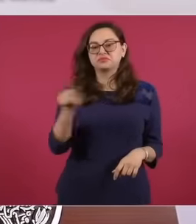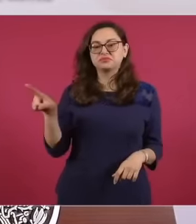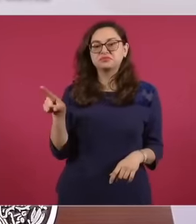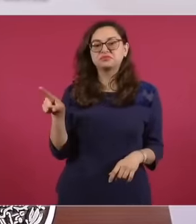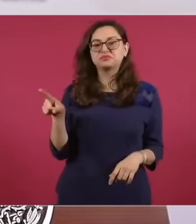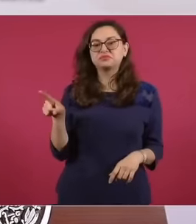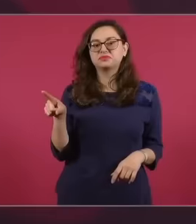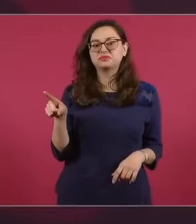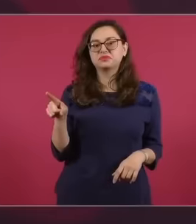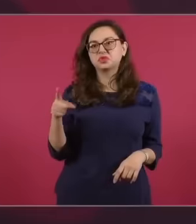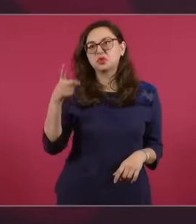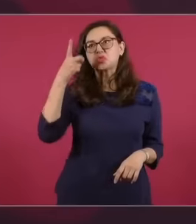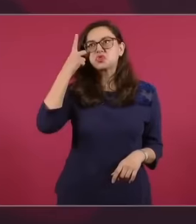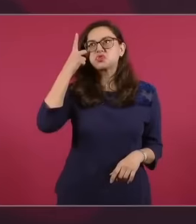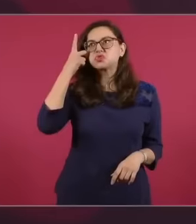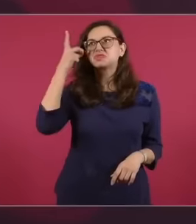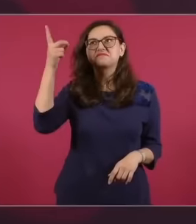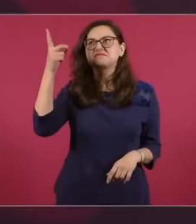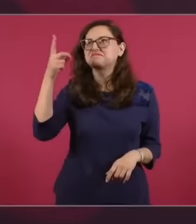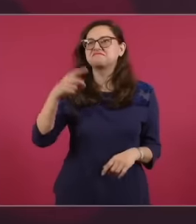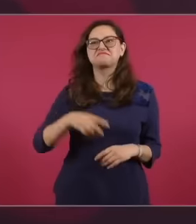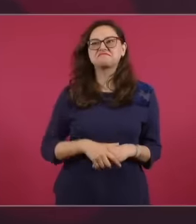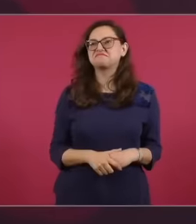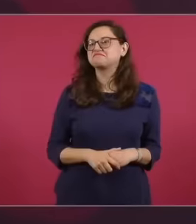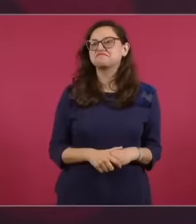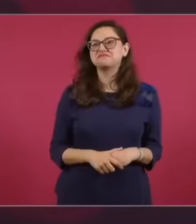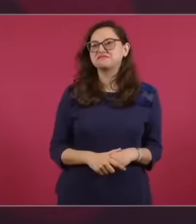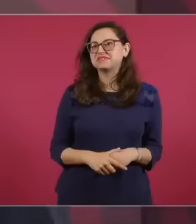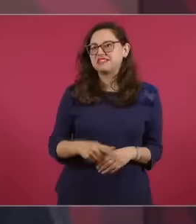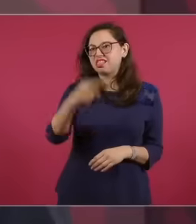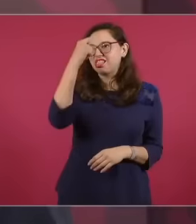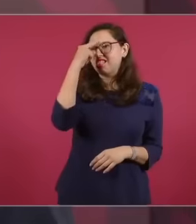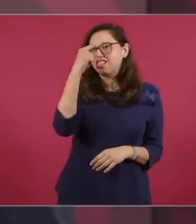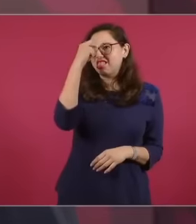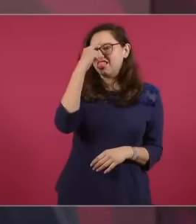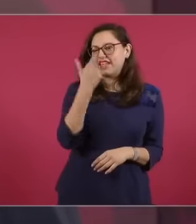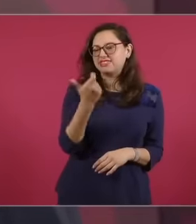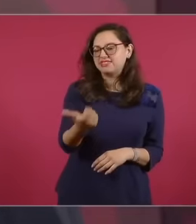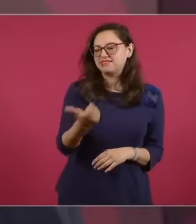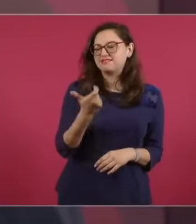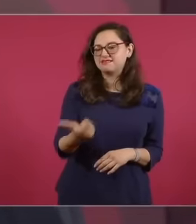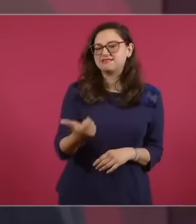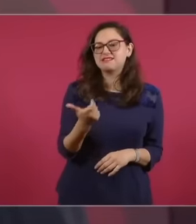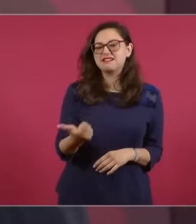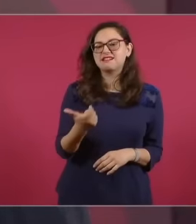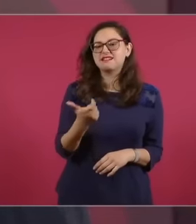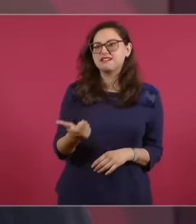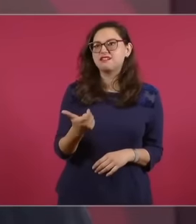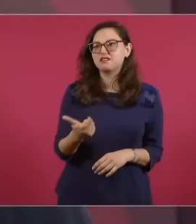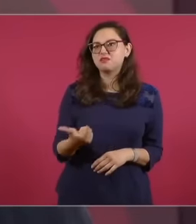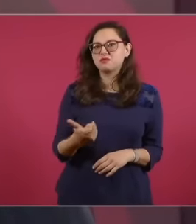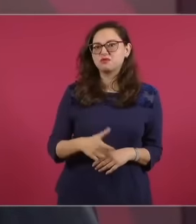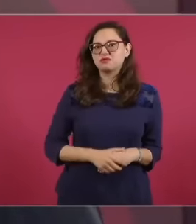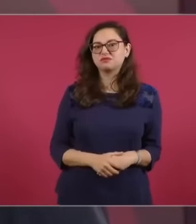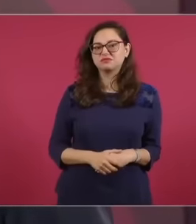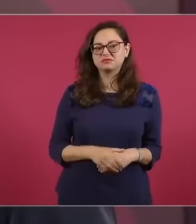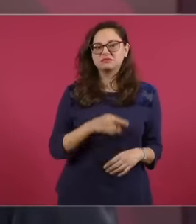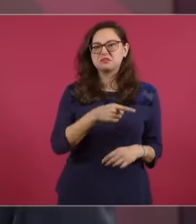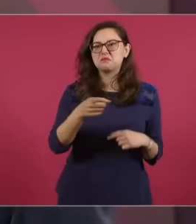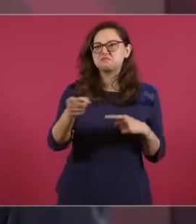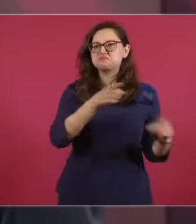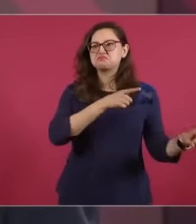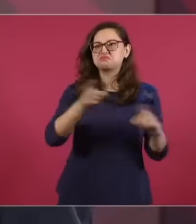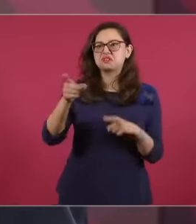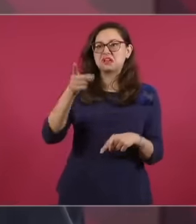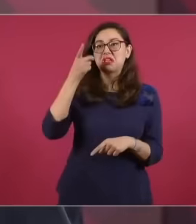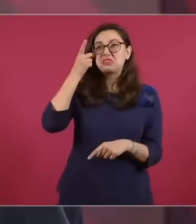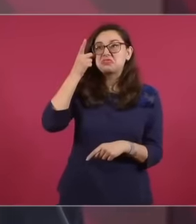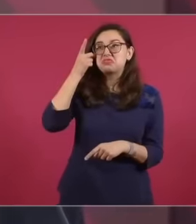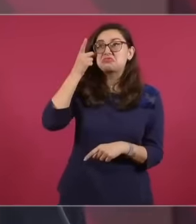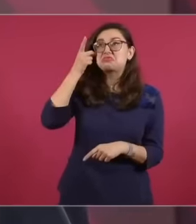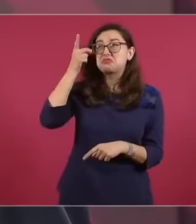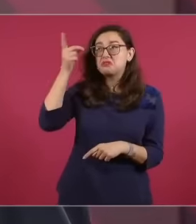of that time